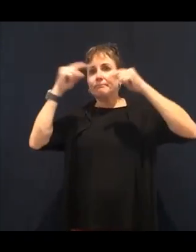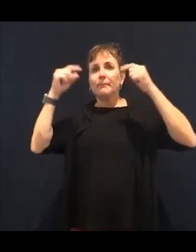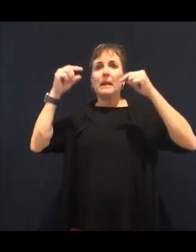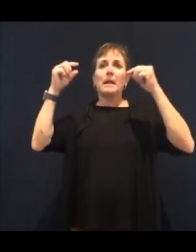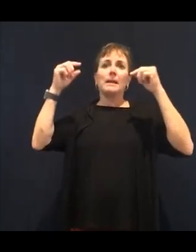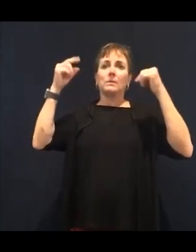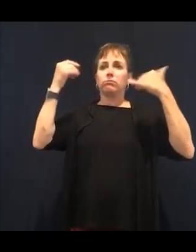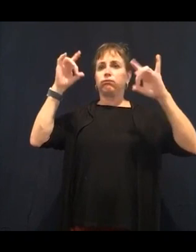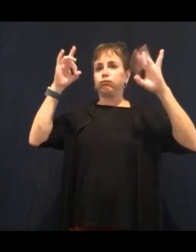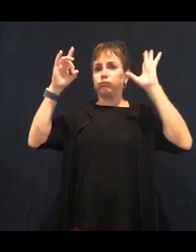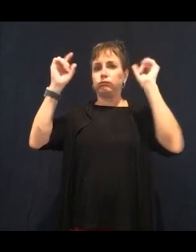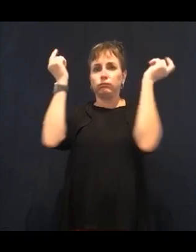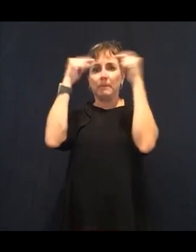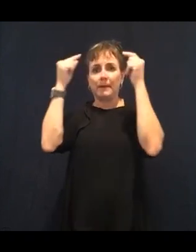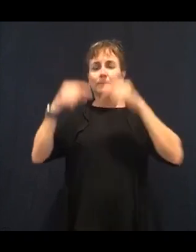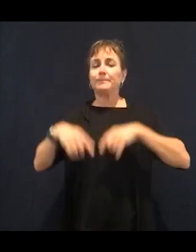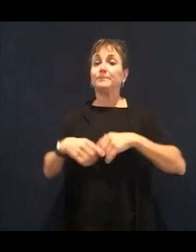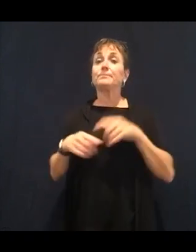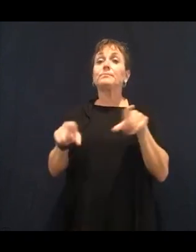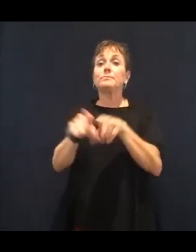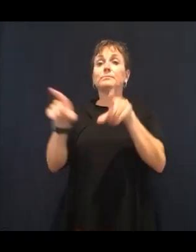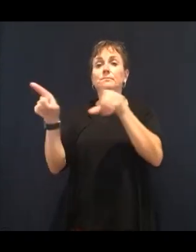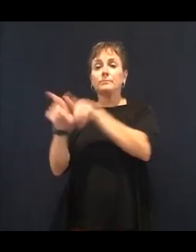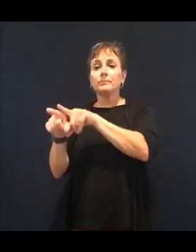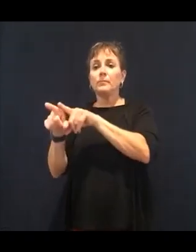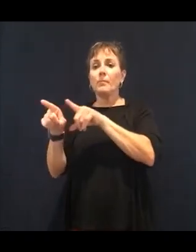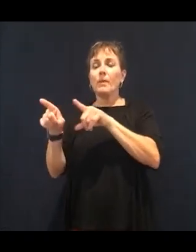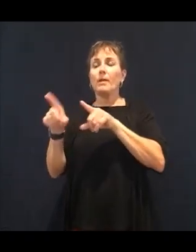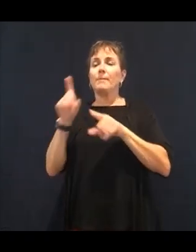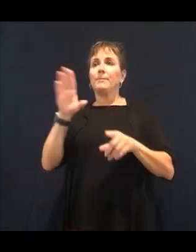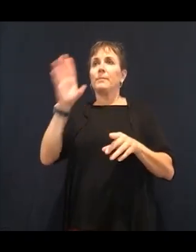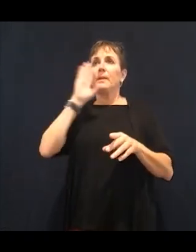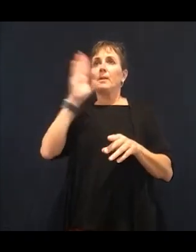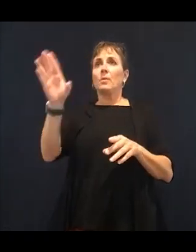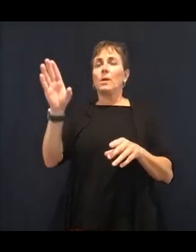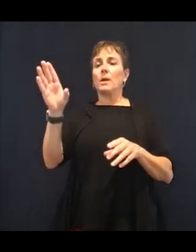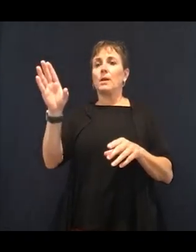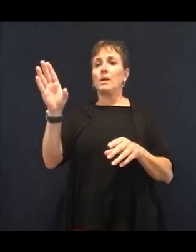the vitamins and minerals that our brain and our vision uses.